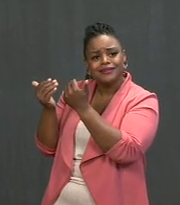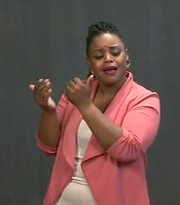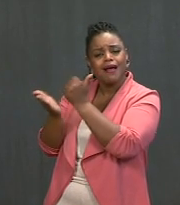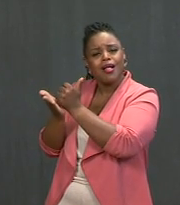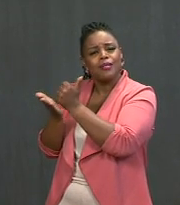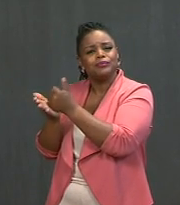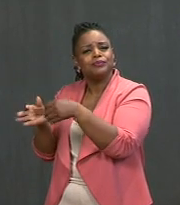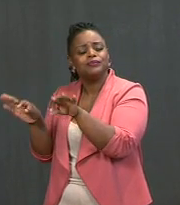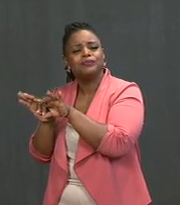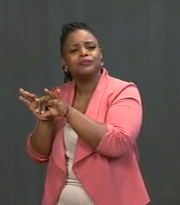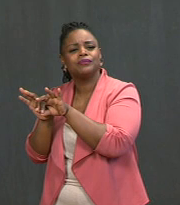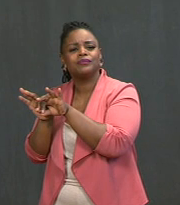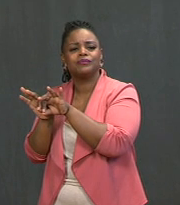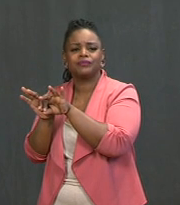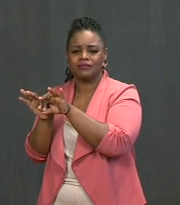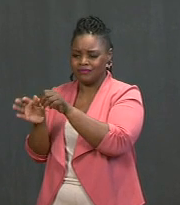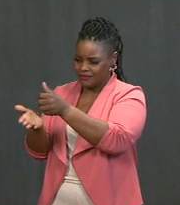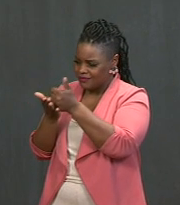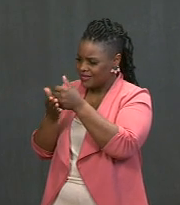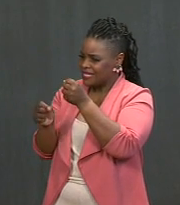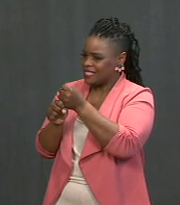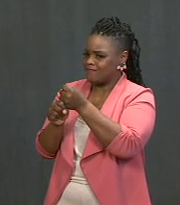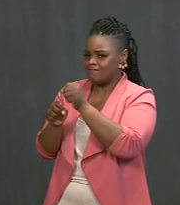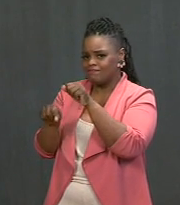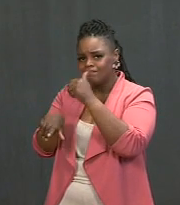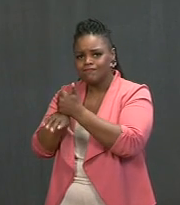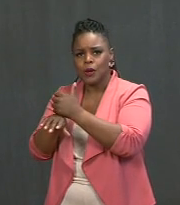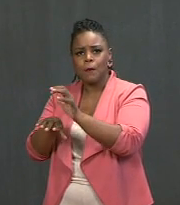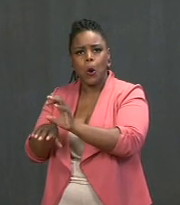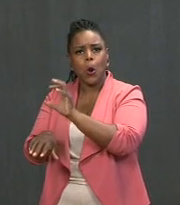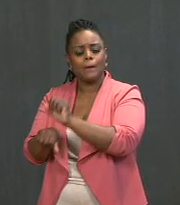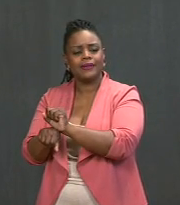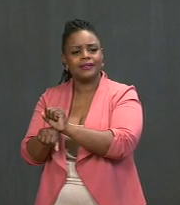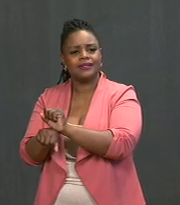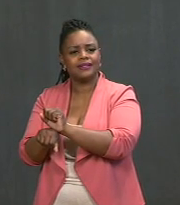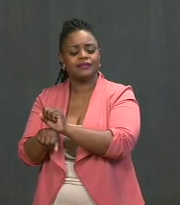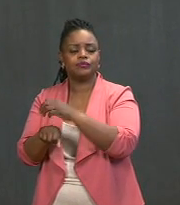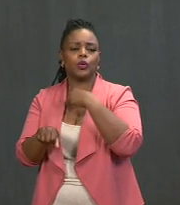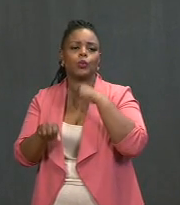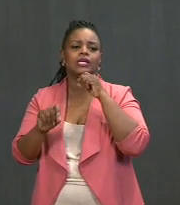help them get those appointments. That's why we're sending even more vaccines